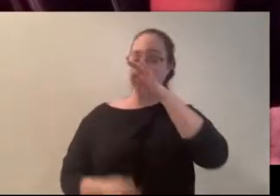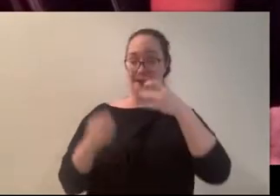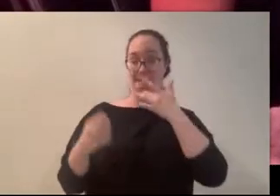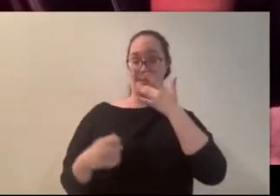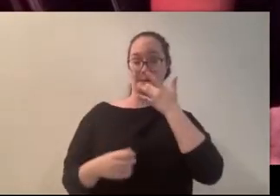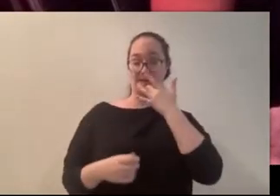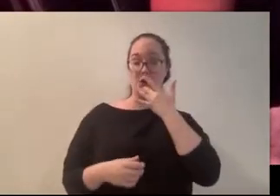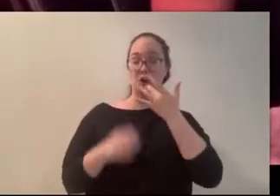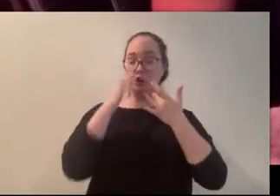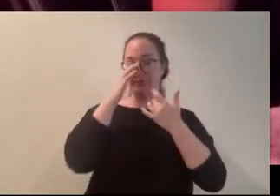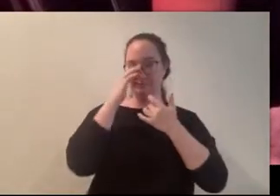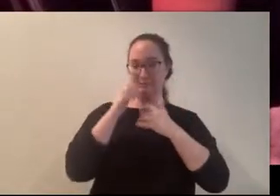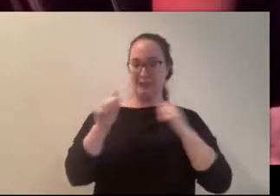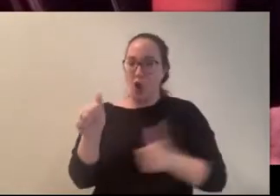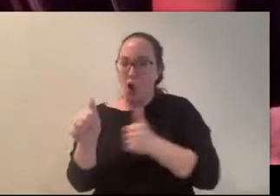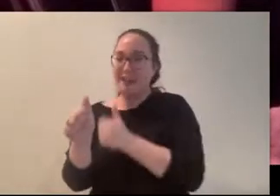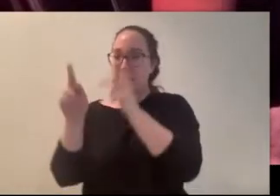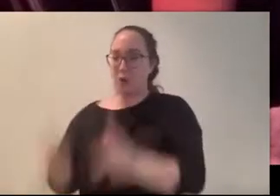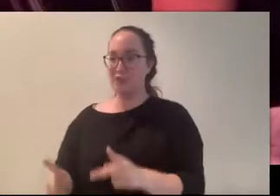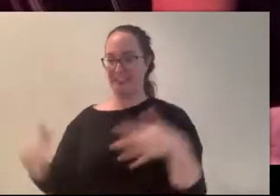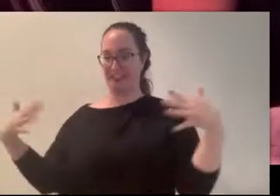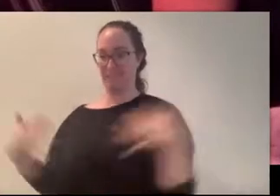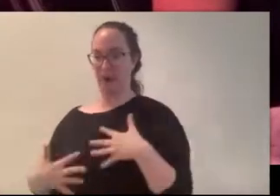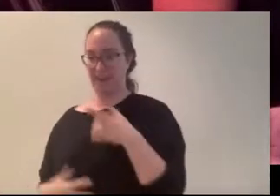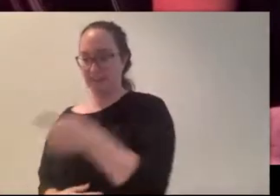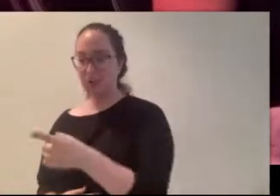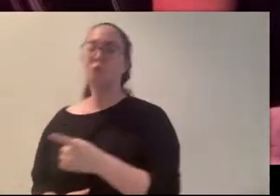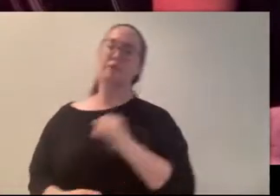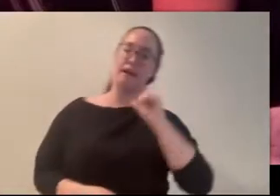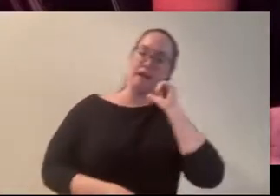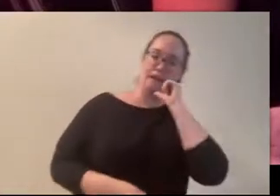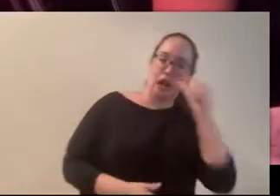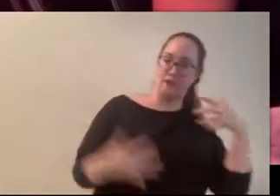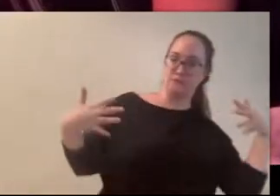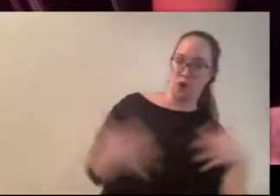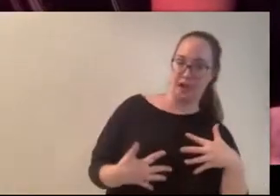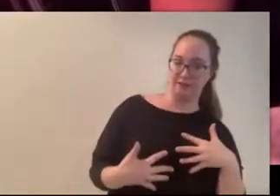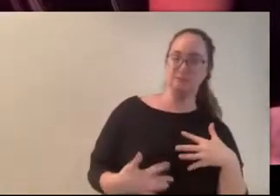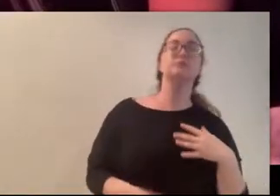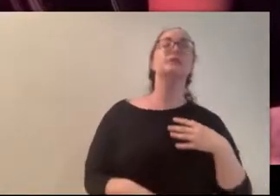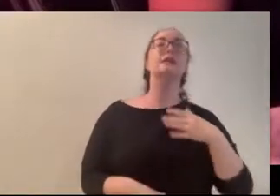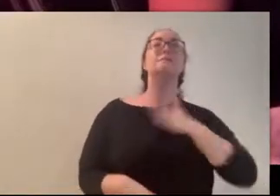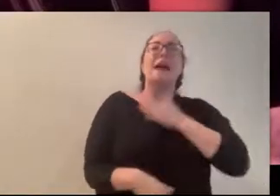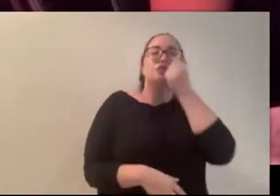that's not? That is interesting, because in this story if IU'm correct, she really goes after